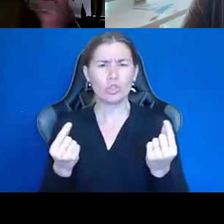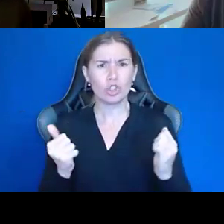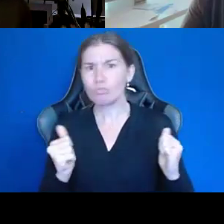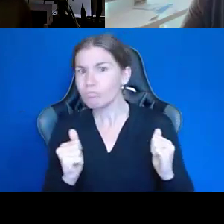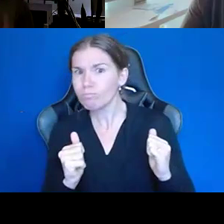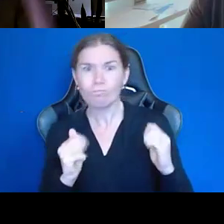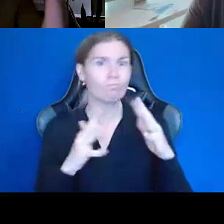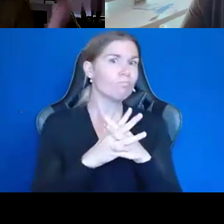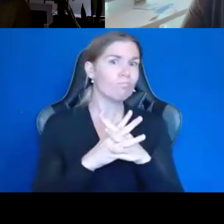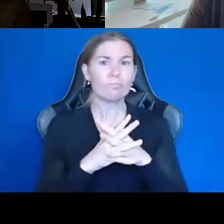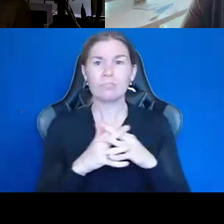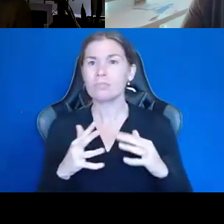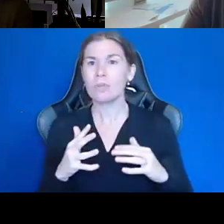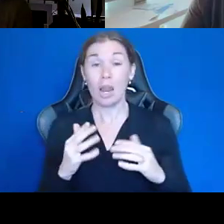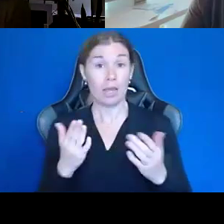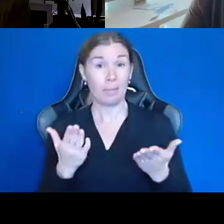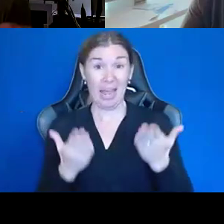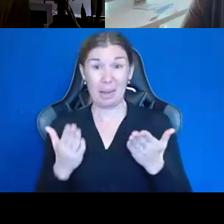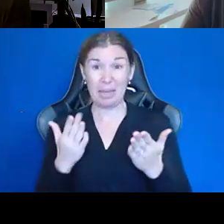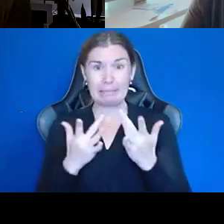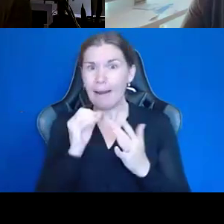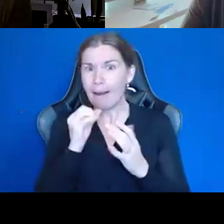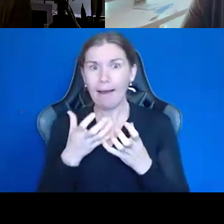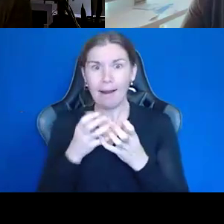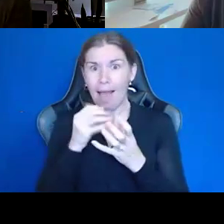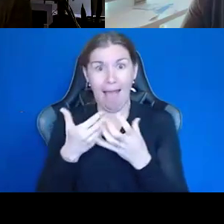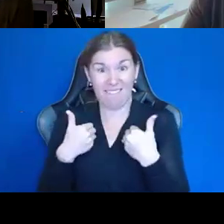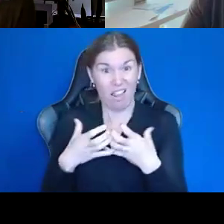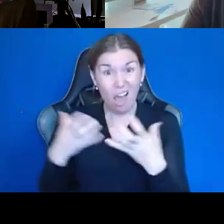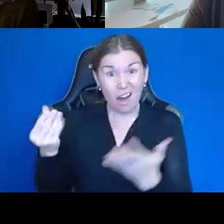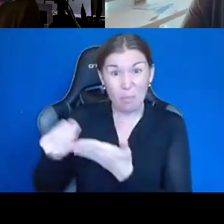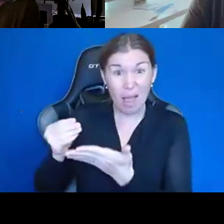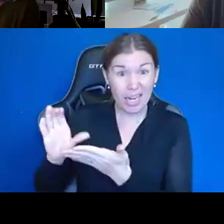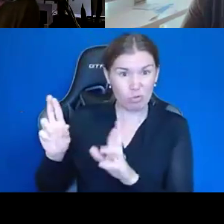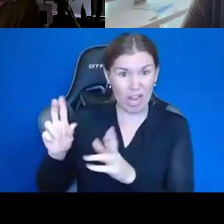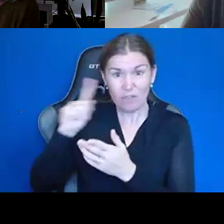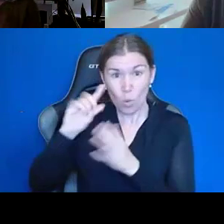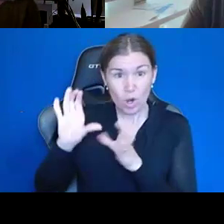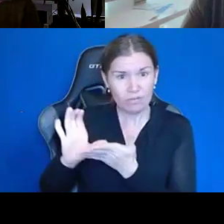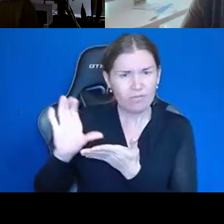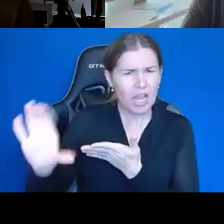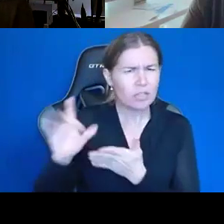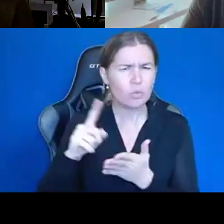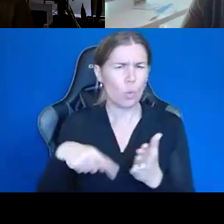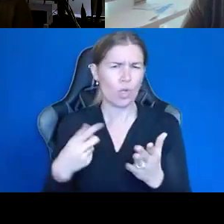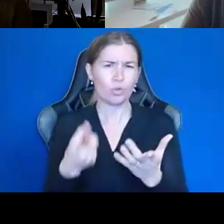you didn't have like a big chunk of money just sitting in front of you ready to start a business with?